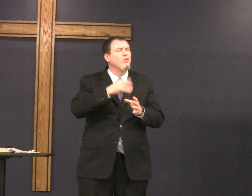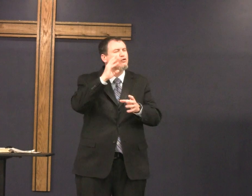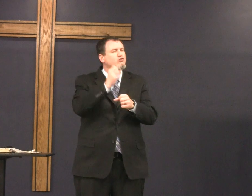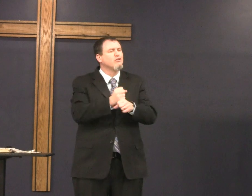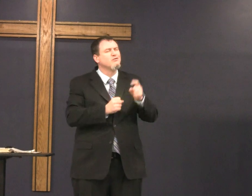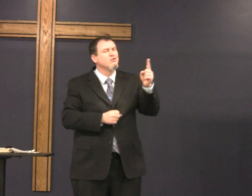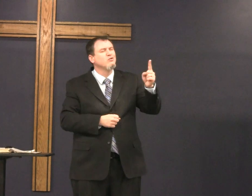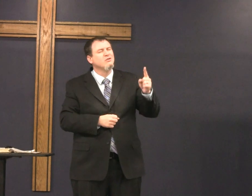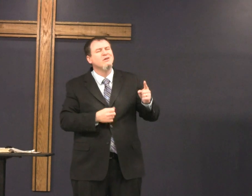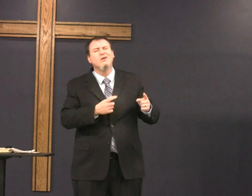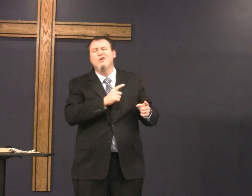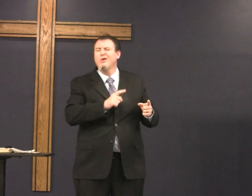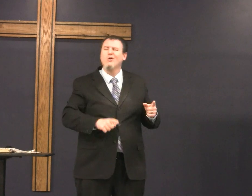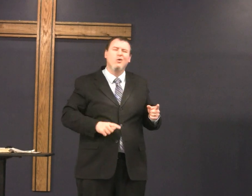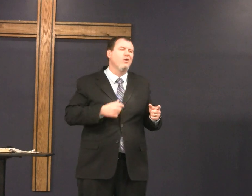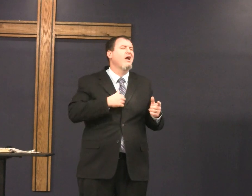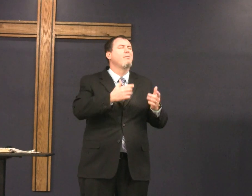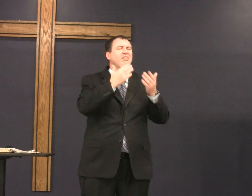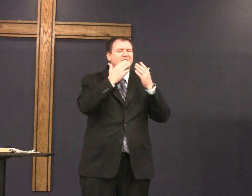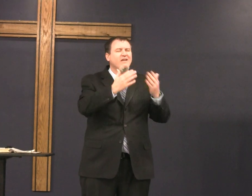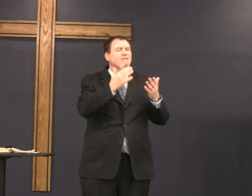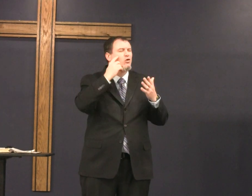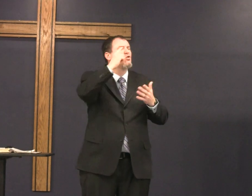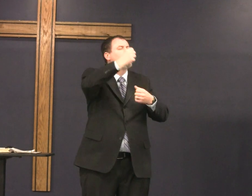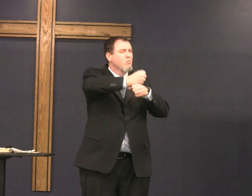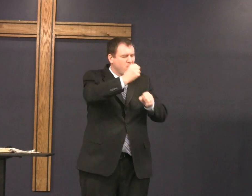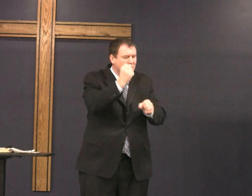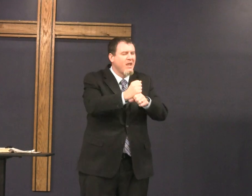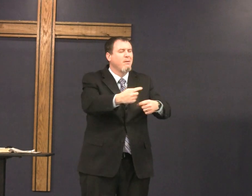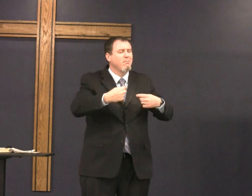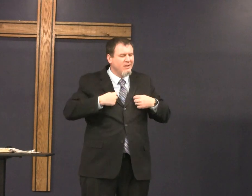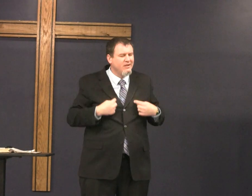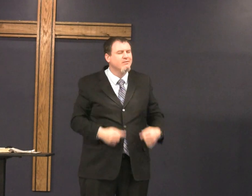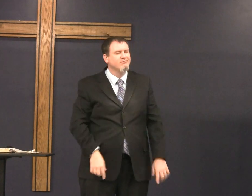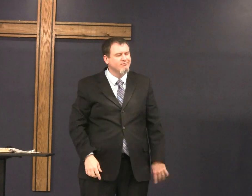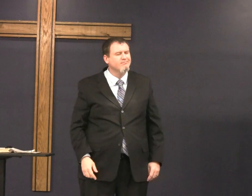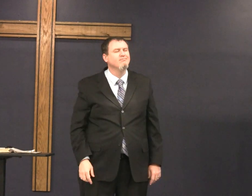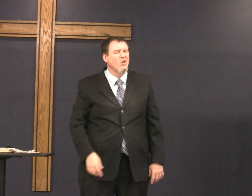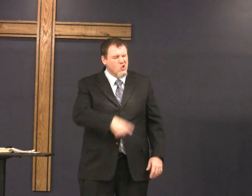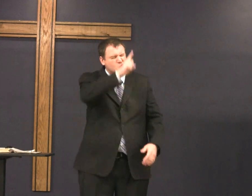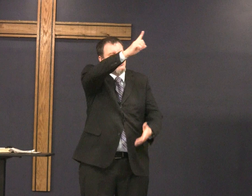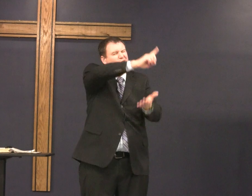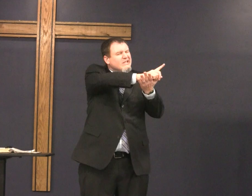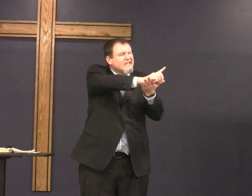Lord I pray that we will trust you I thank you for making me